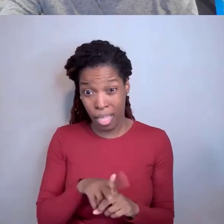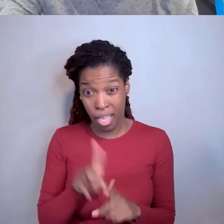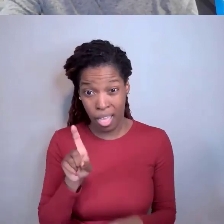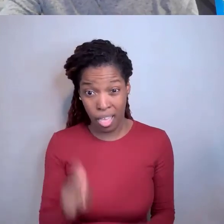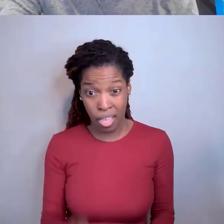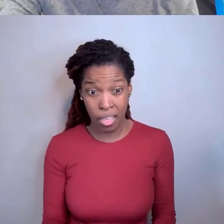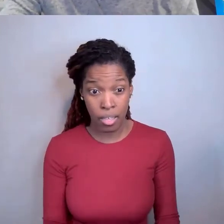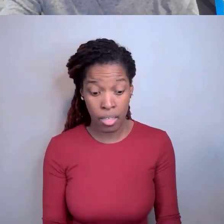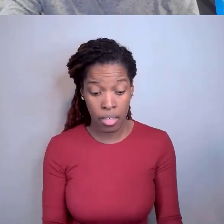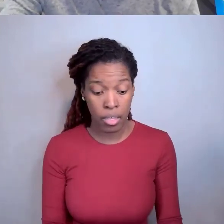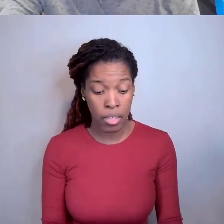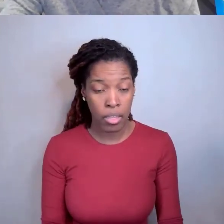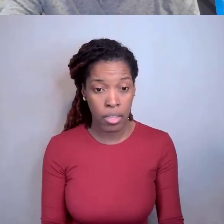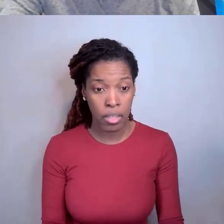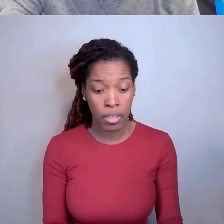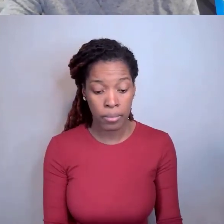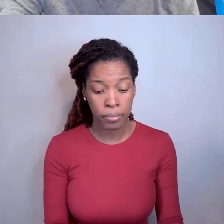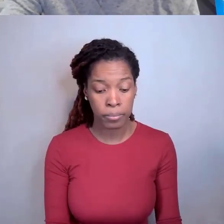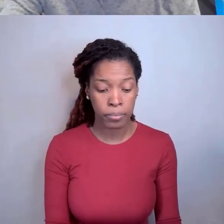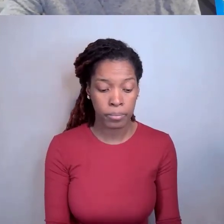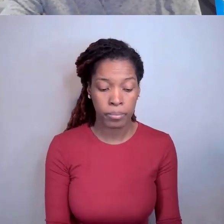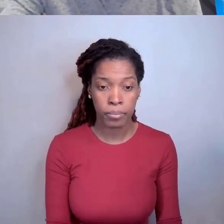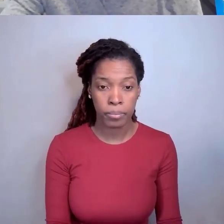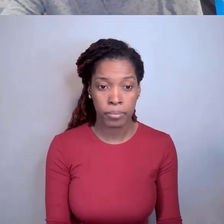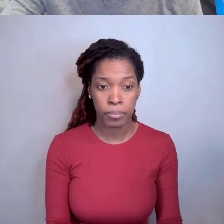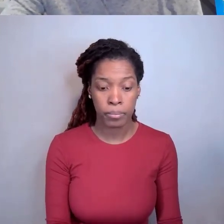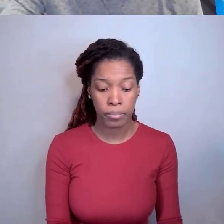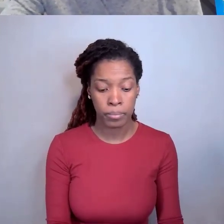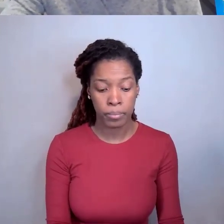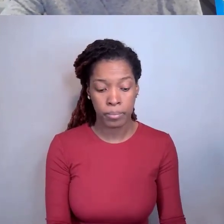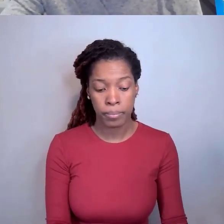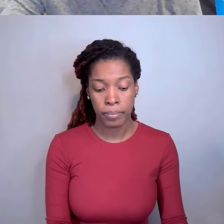Mary Fran Deutsch: Kristin, that really depends on what's being done under the award.